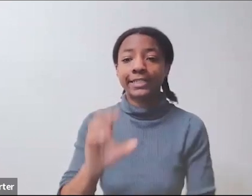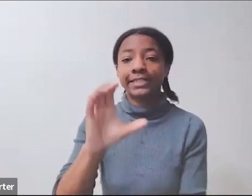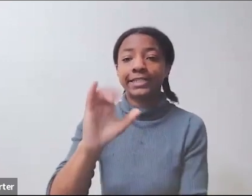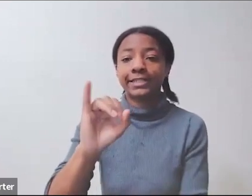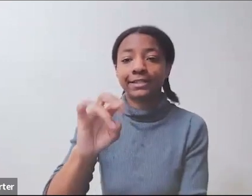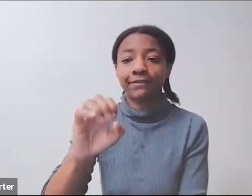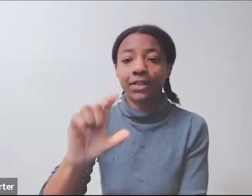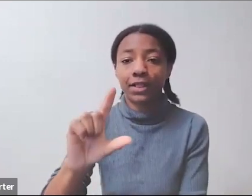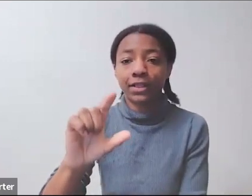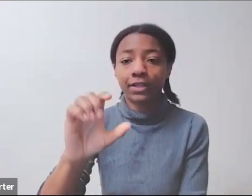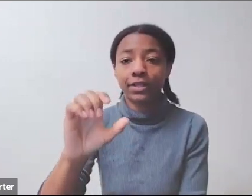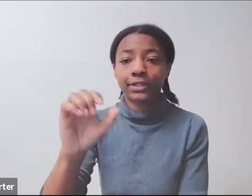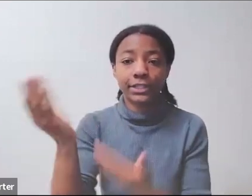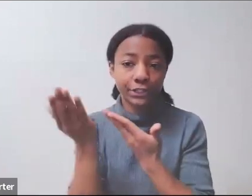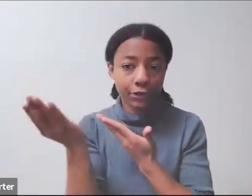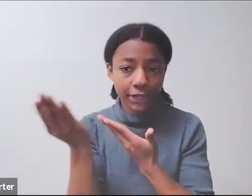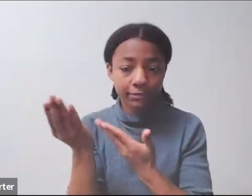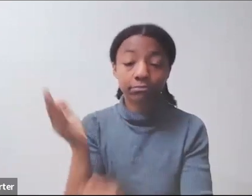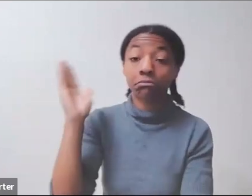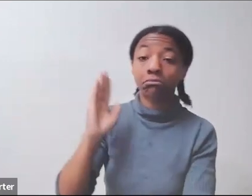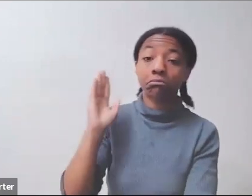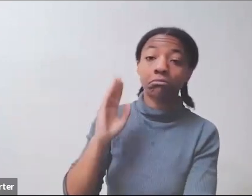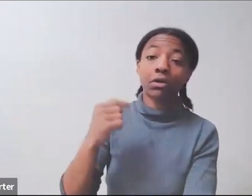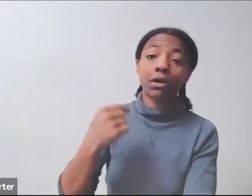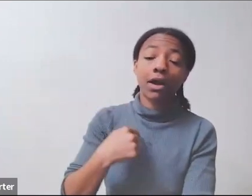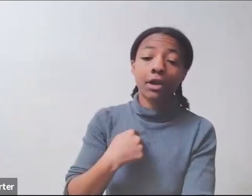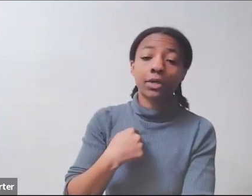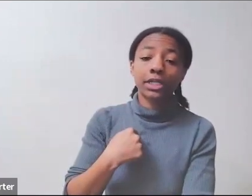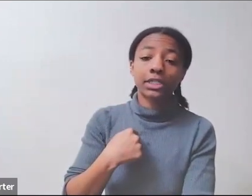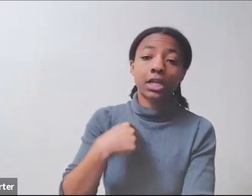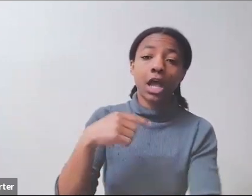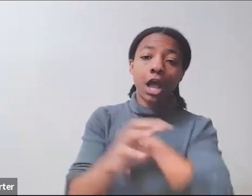a Foreign Service officer, but most of us just start as consultants and then we move up.